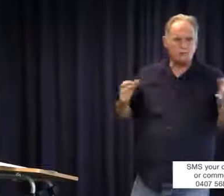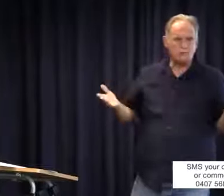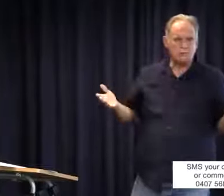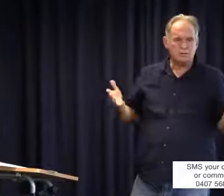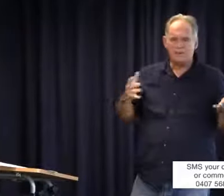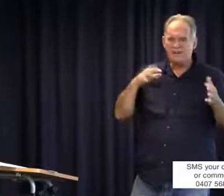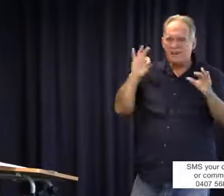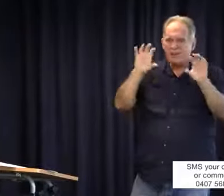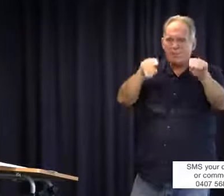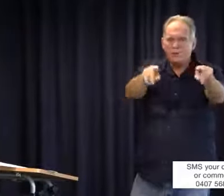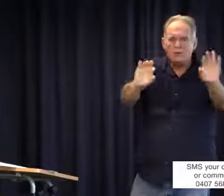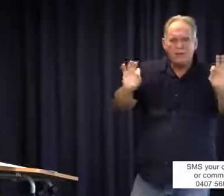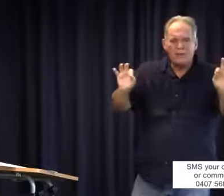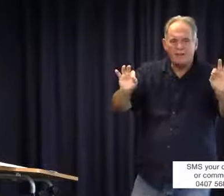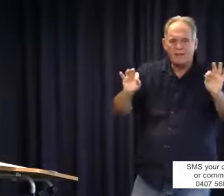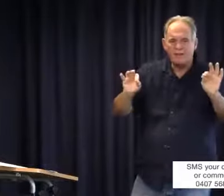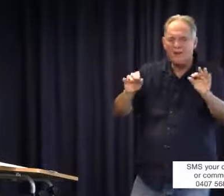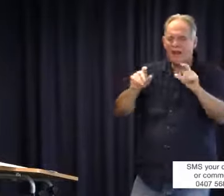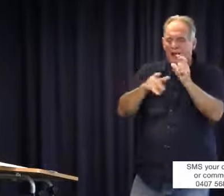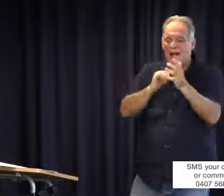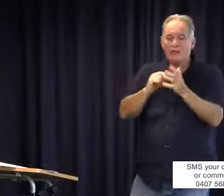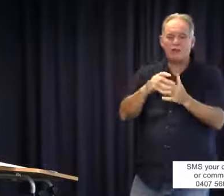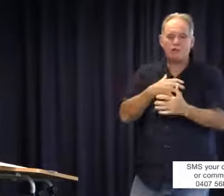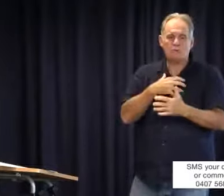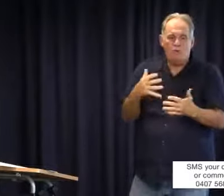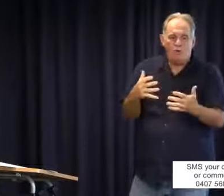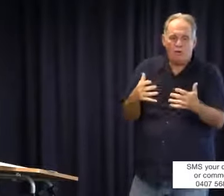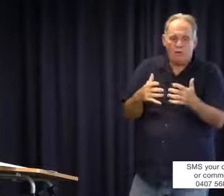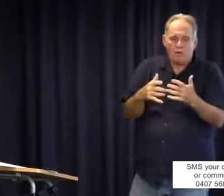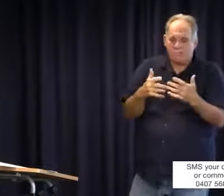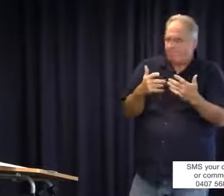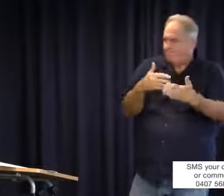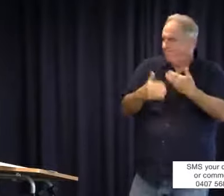is really important. Why can't everybody be involved in a class action? This is much more